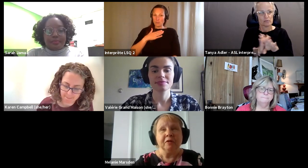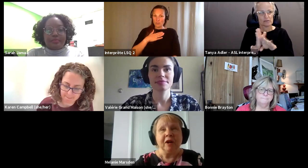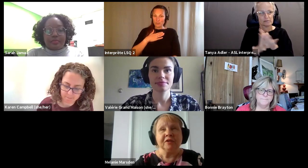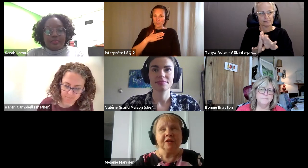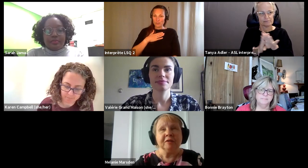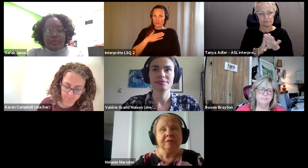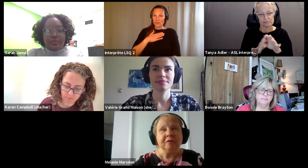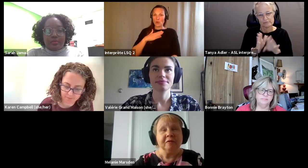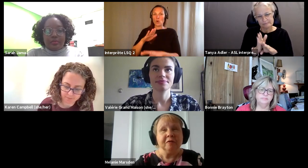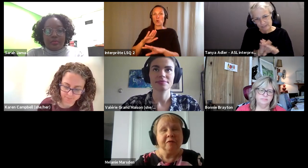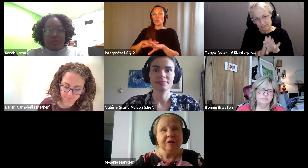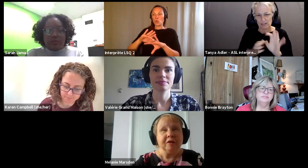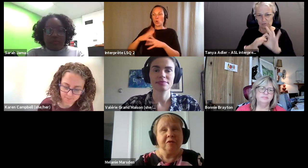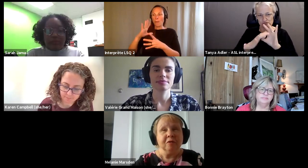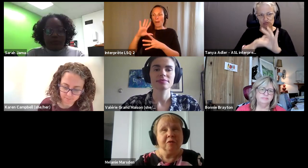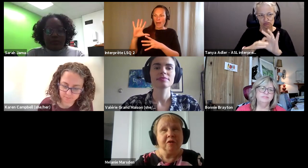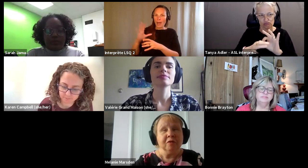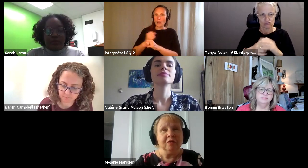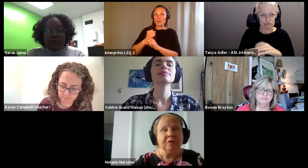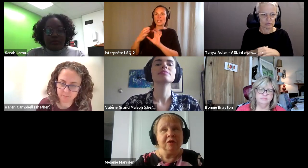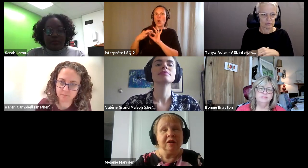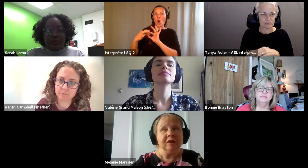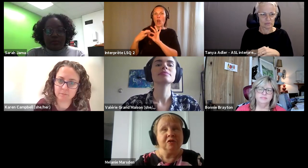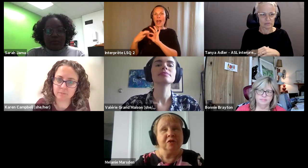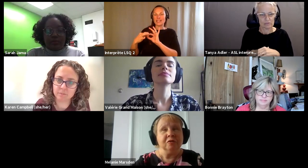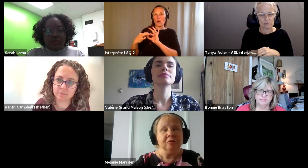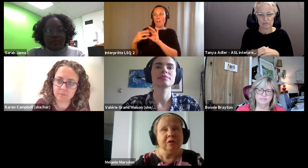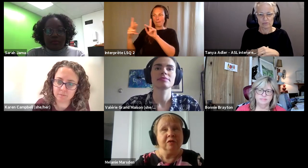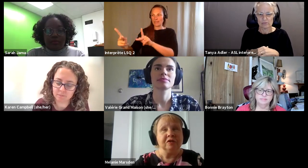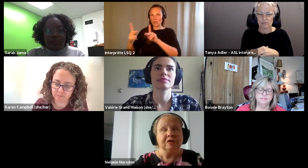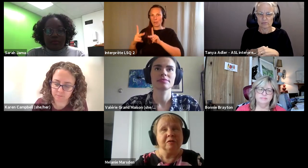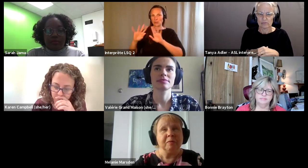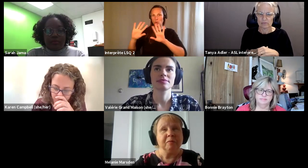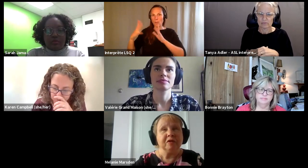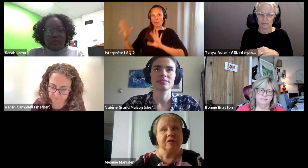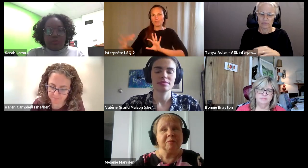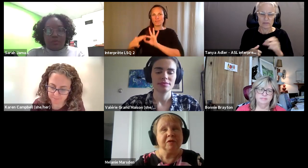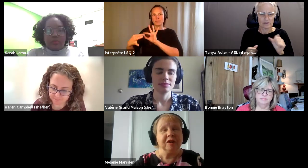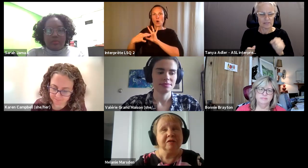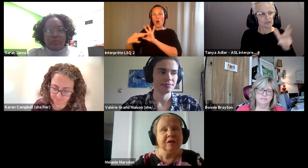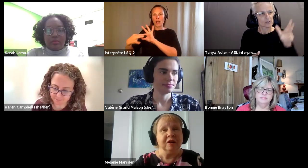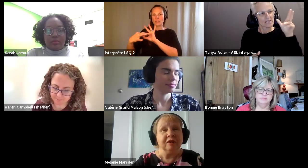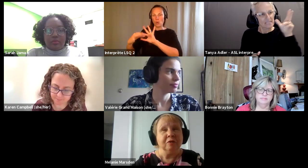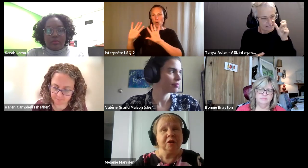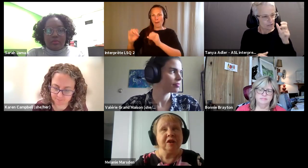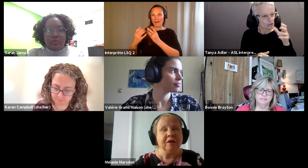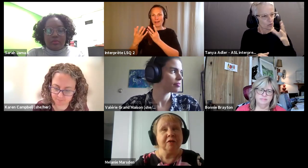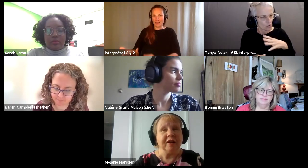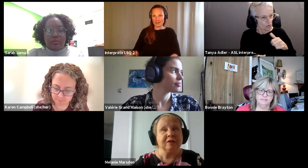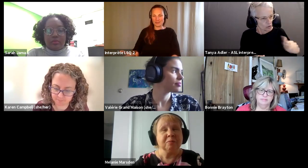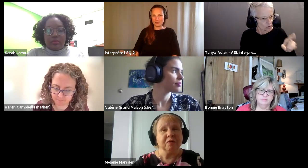Melanie Marsden: you're asking you're you're you're needing to listen to women with disabilities and know that they are the expert.